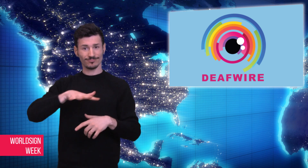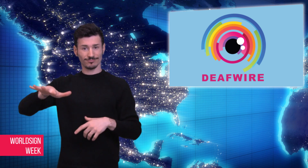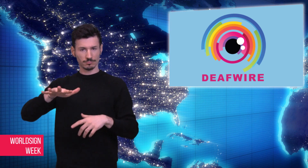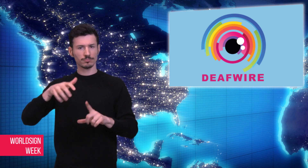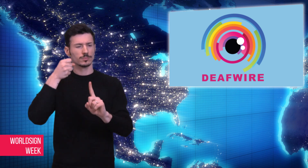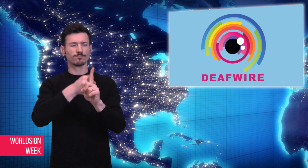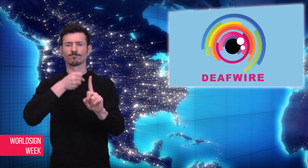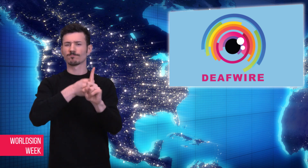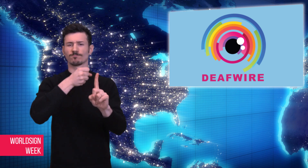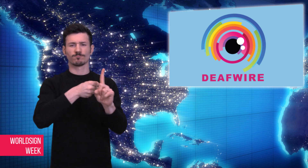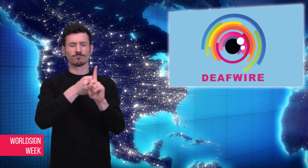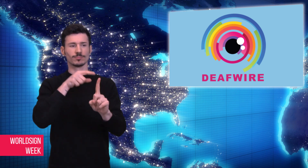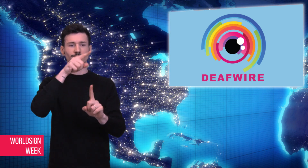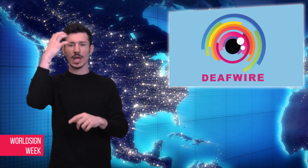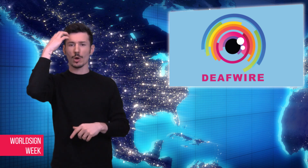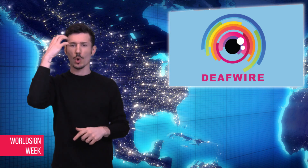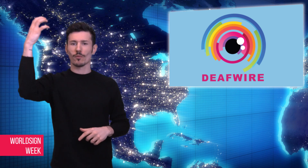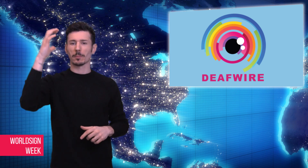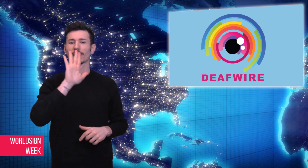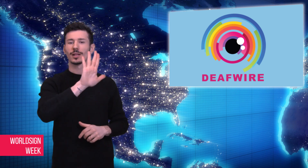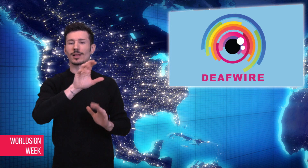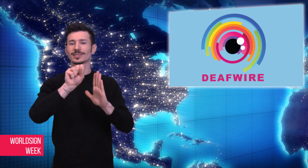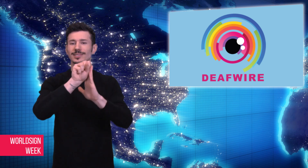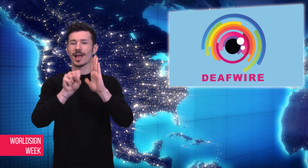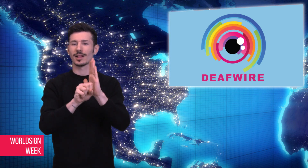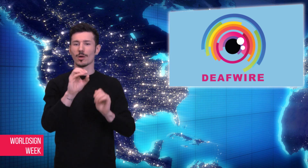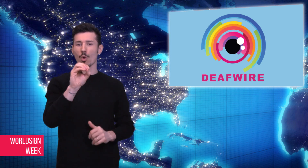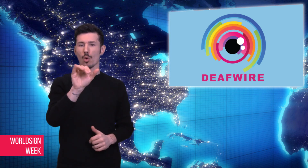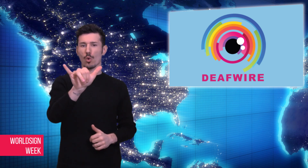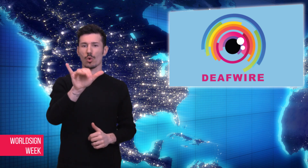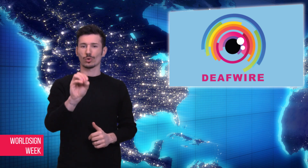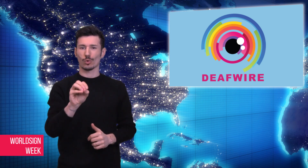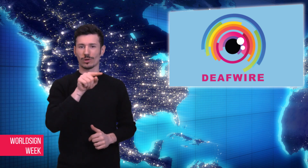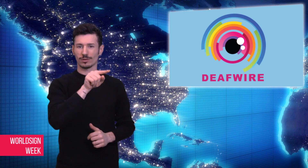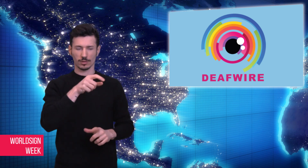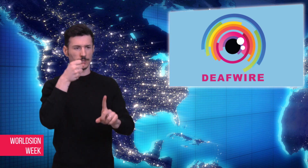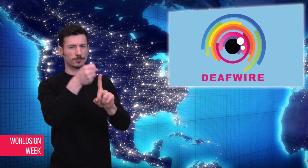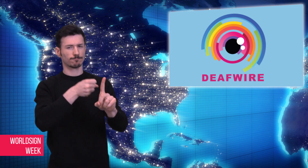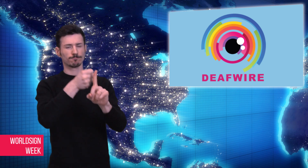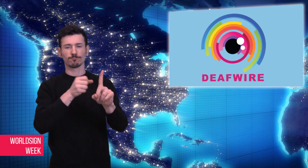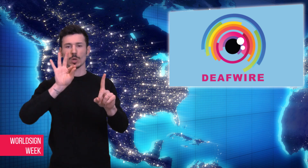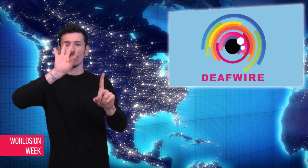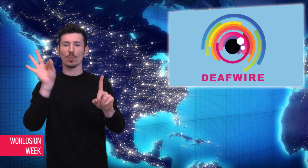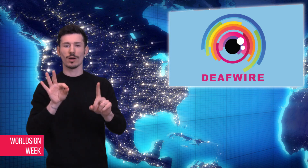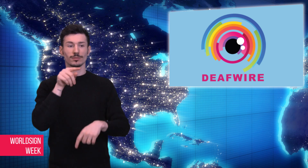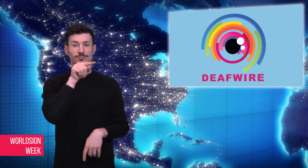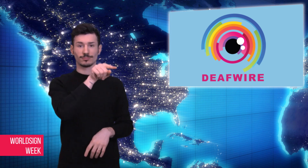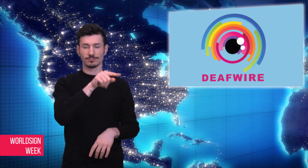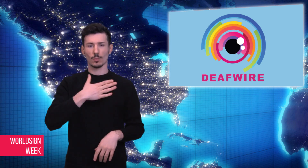protested the Oyo state government’s decision to seize